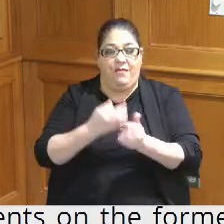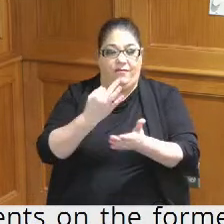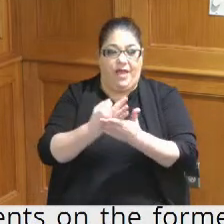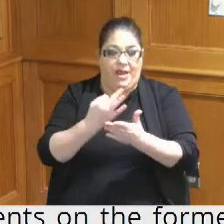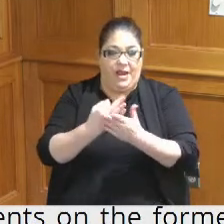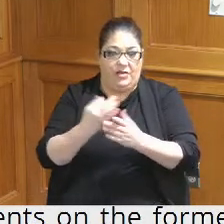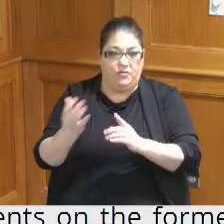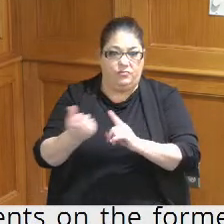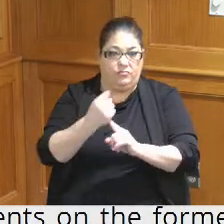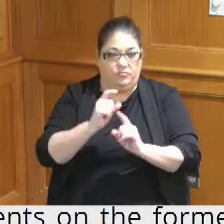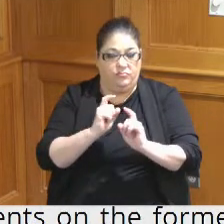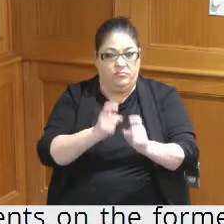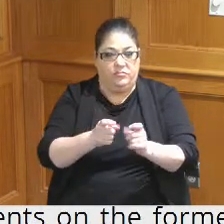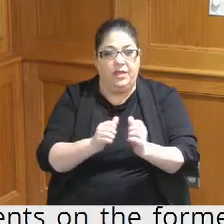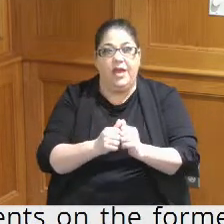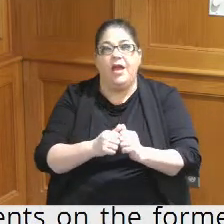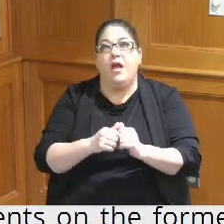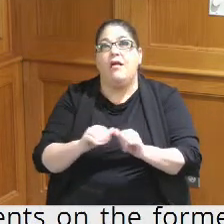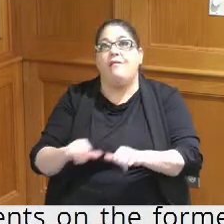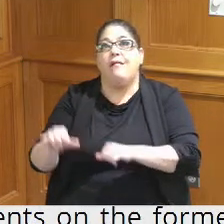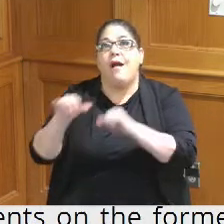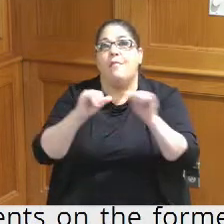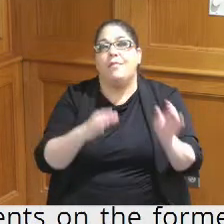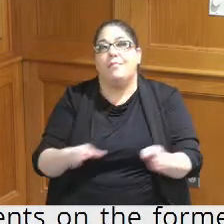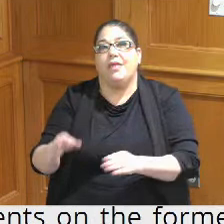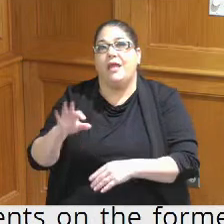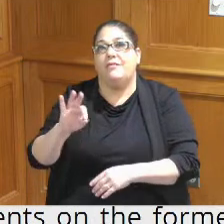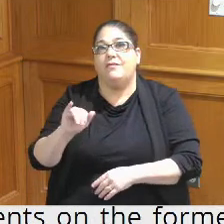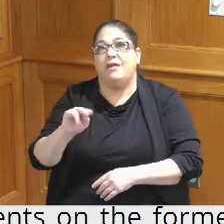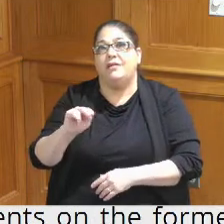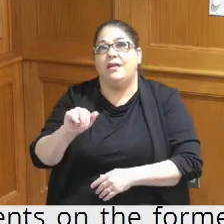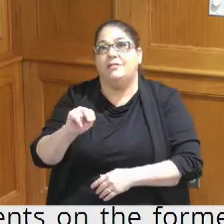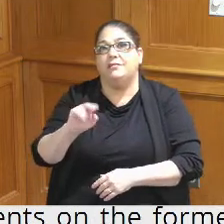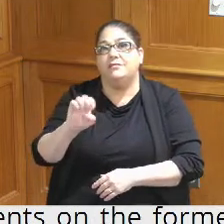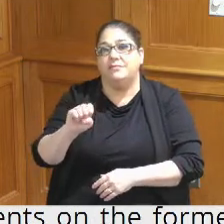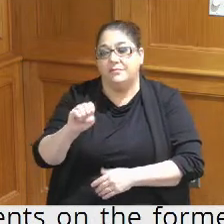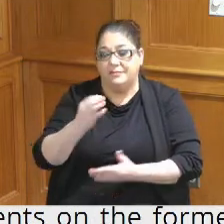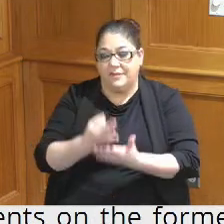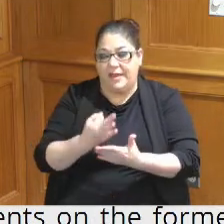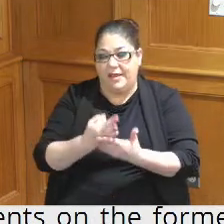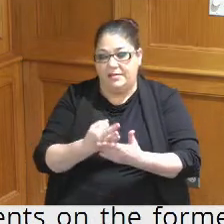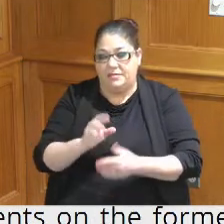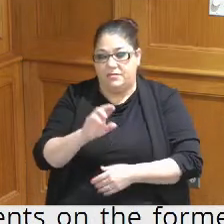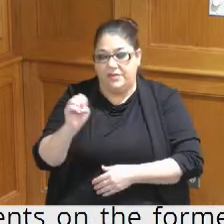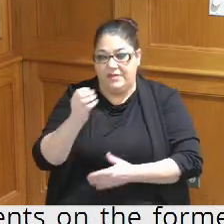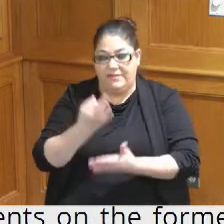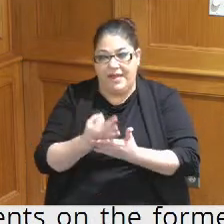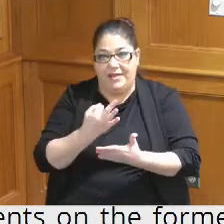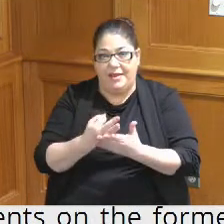by recommending a common plan of Finance so basically the refinancing and extension of